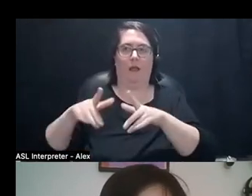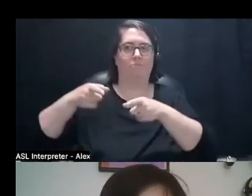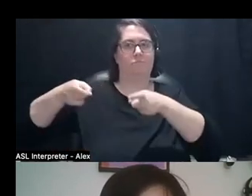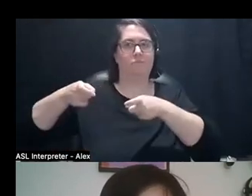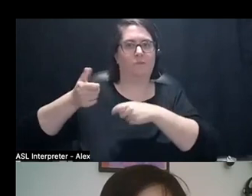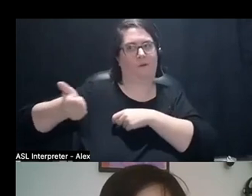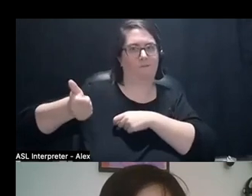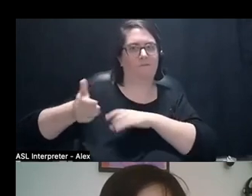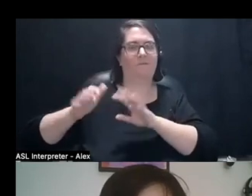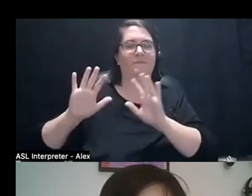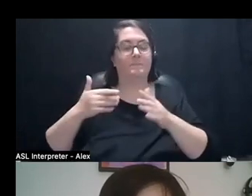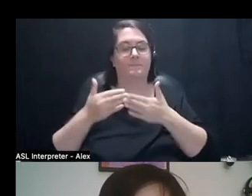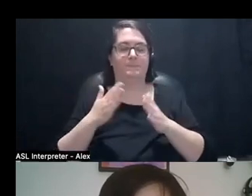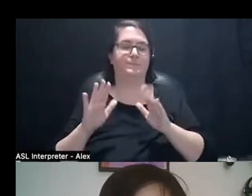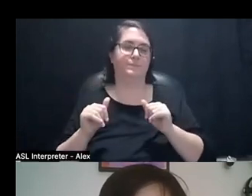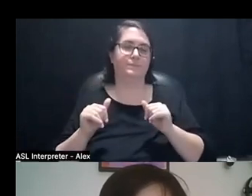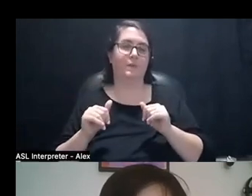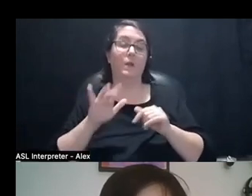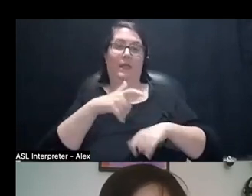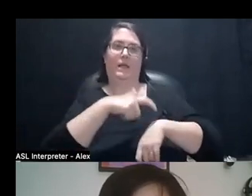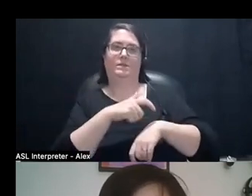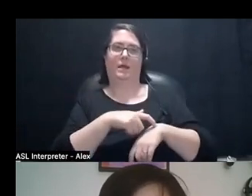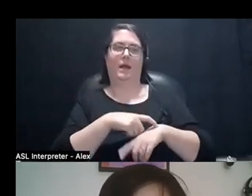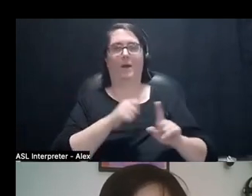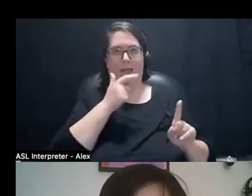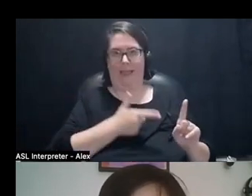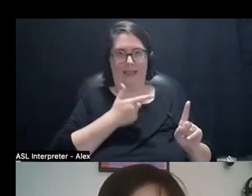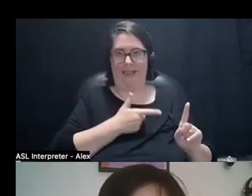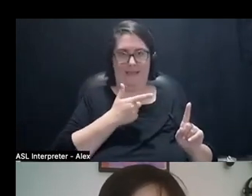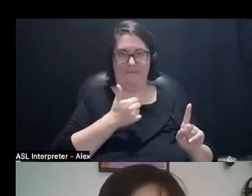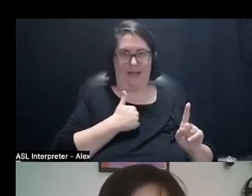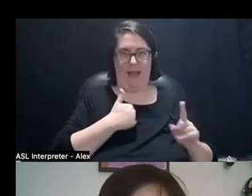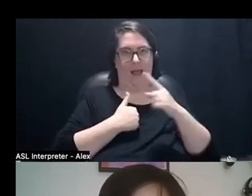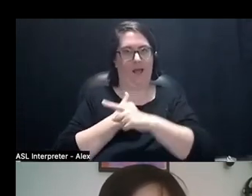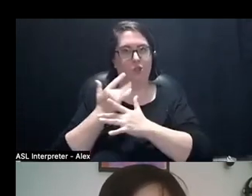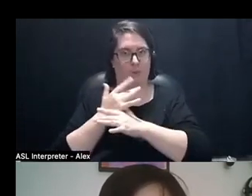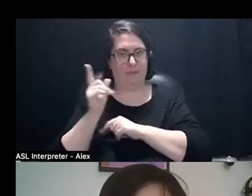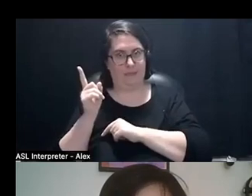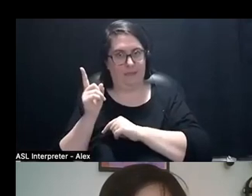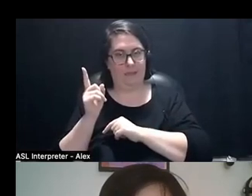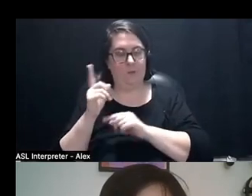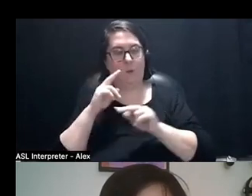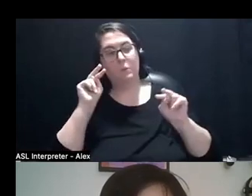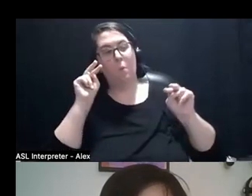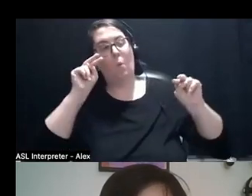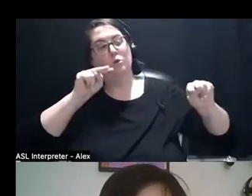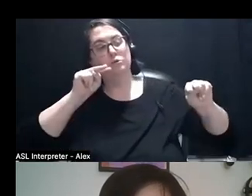But at the time I was not in Canada, I was in Berlin. So I was kind of watching remotely as all this was unfolding